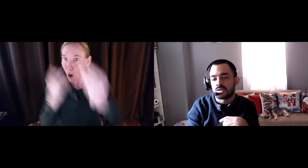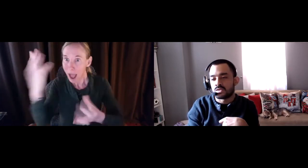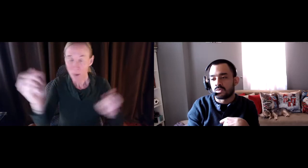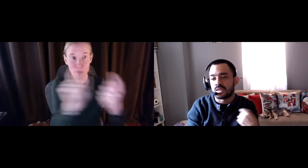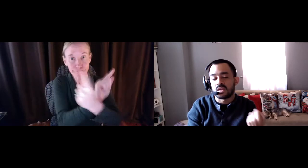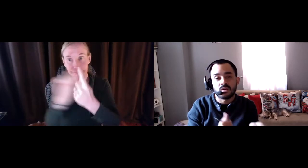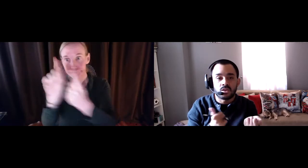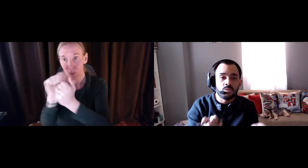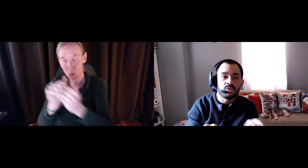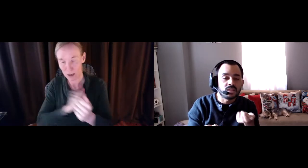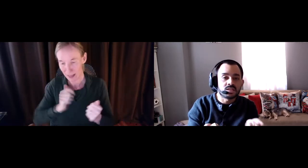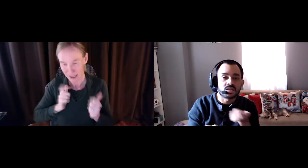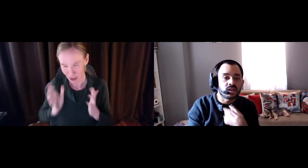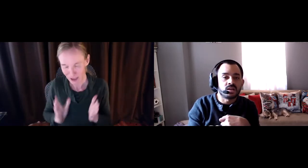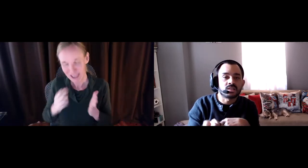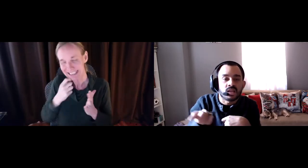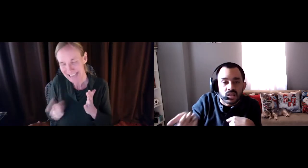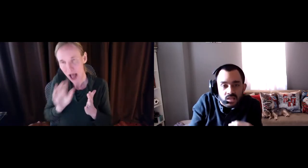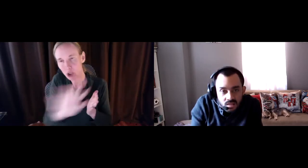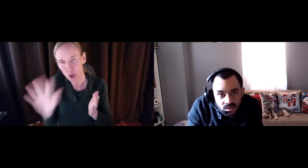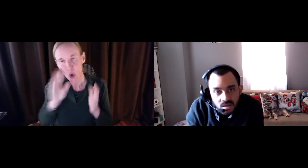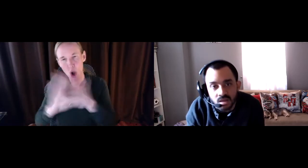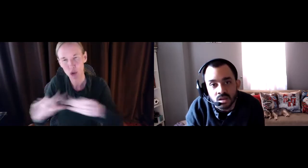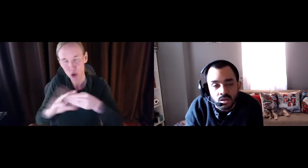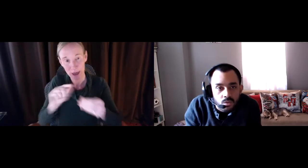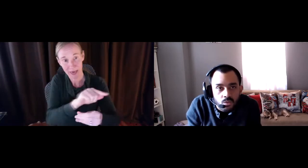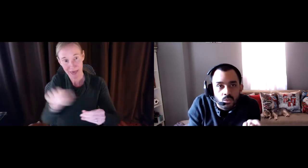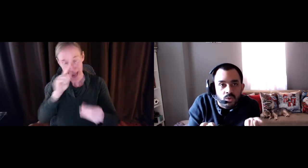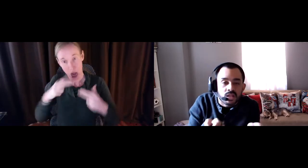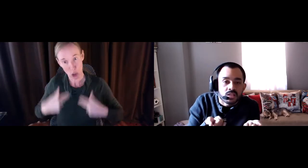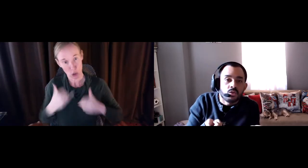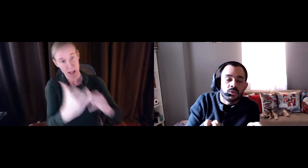That's what we are here fighting for. As you go out